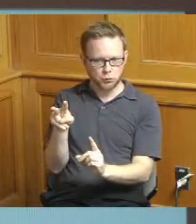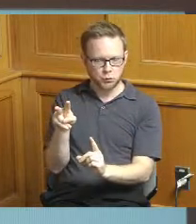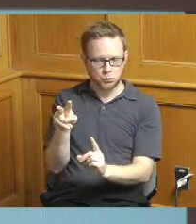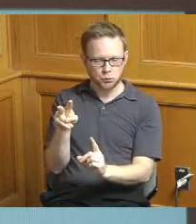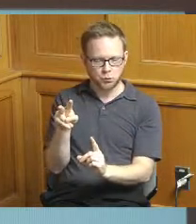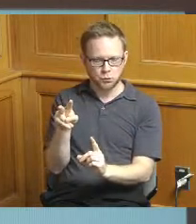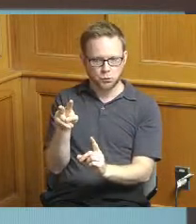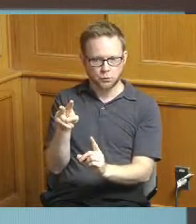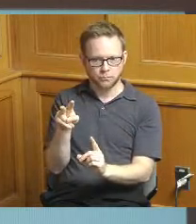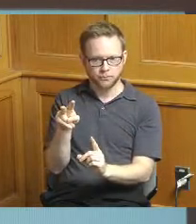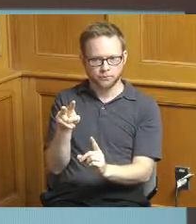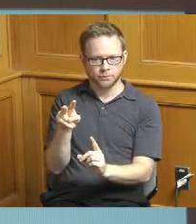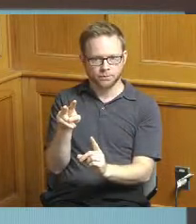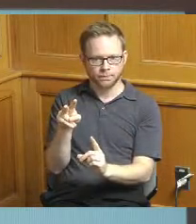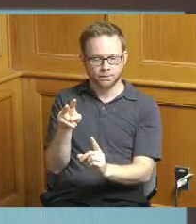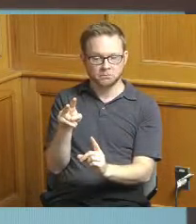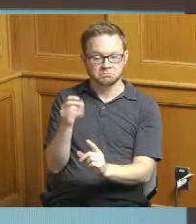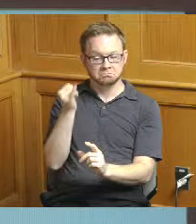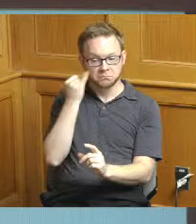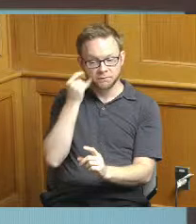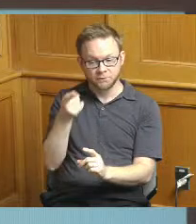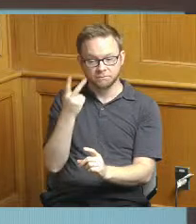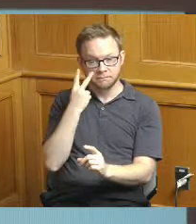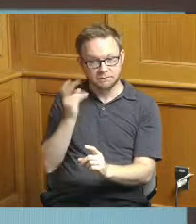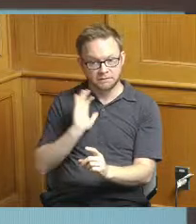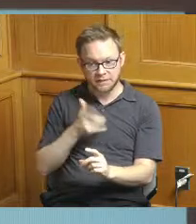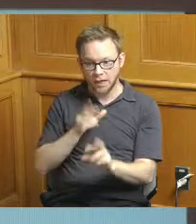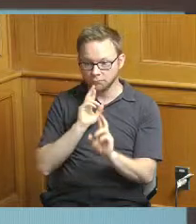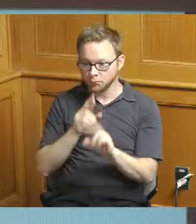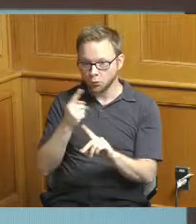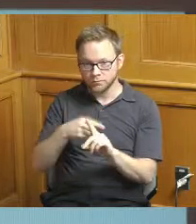if you've been looking at any of the reports we've been putting together monthly we've developed a